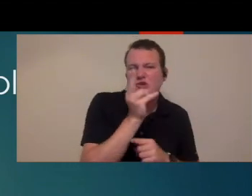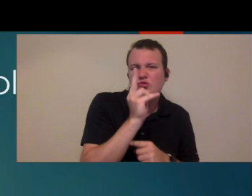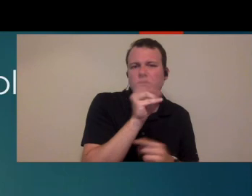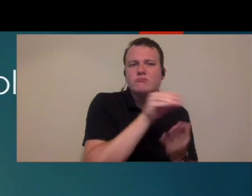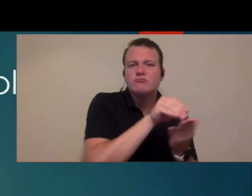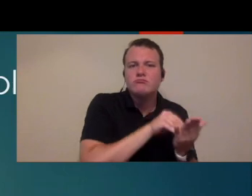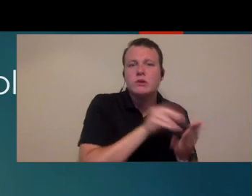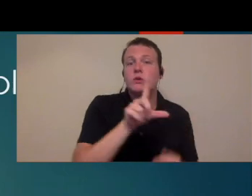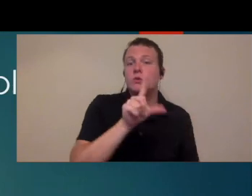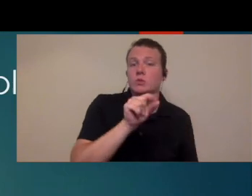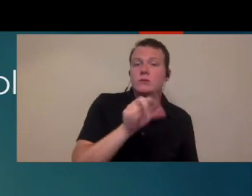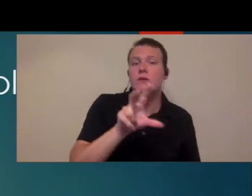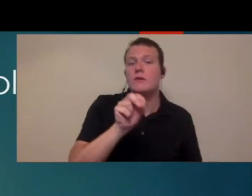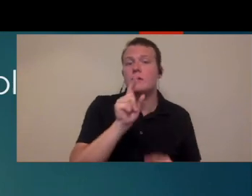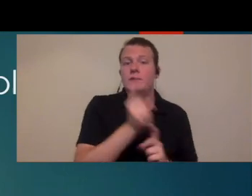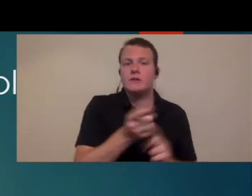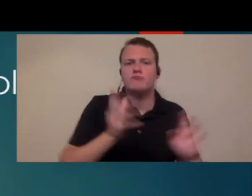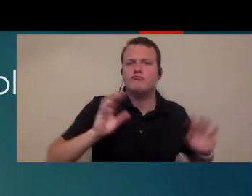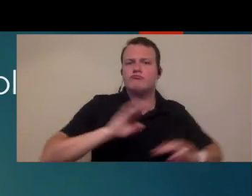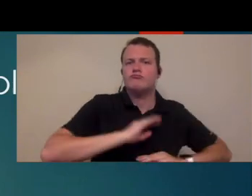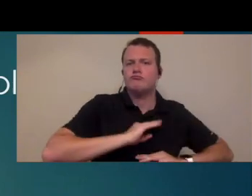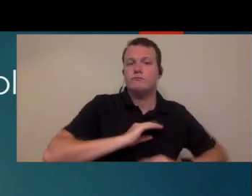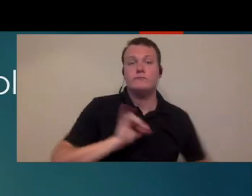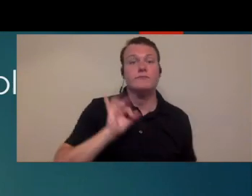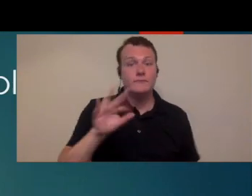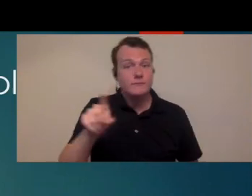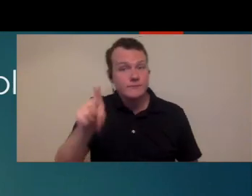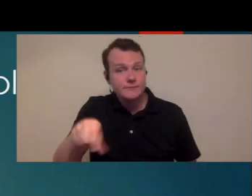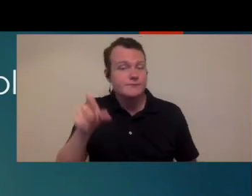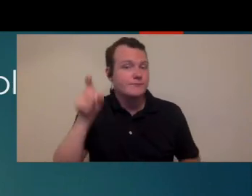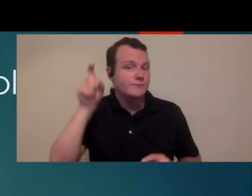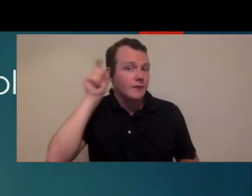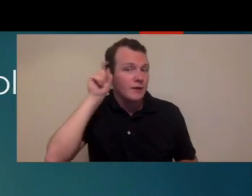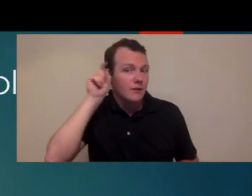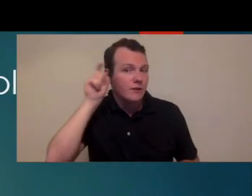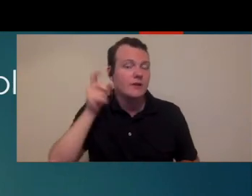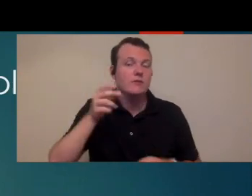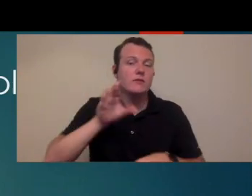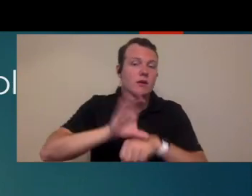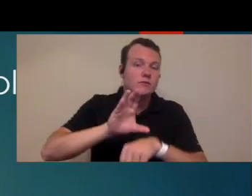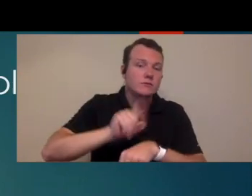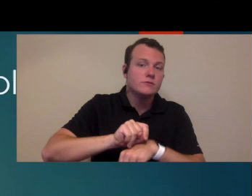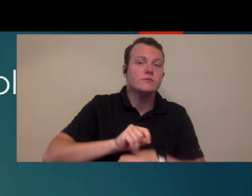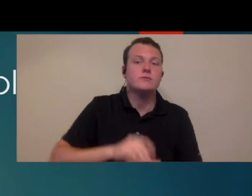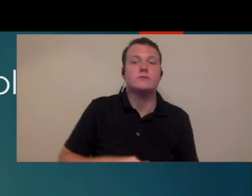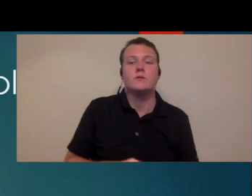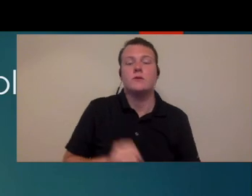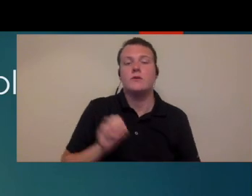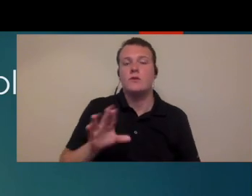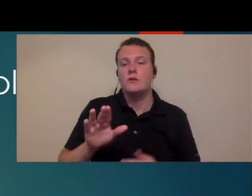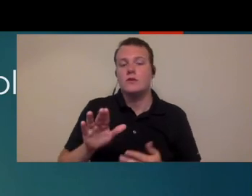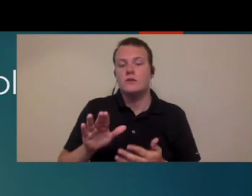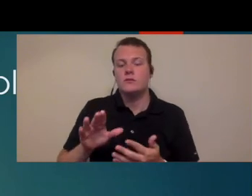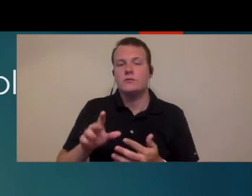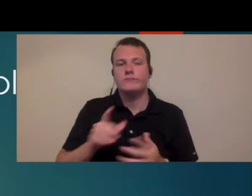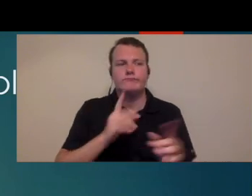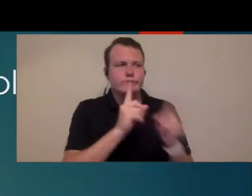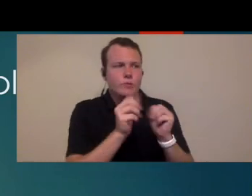history, you can probably do that in 20 to 30 minutes. but if you're also needing to do a hearing aid consult, or maybe complete a report that go back to